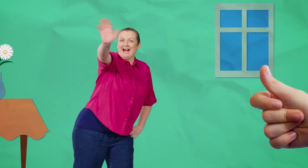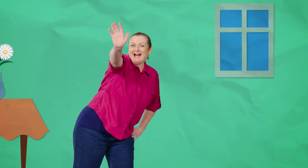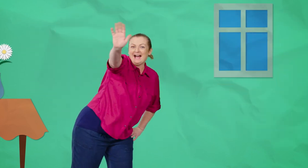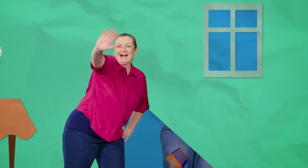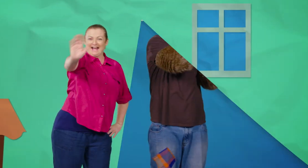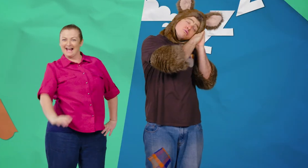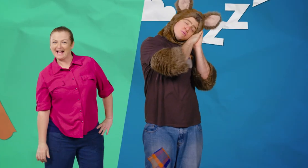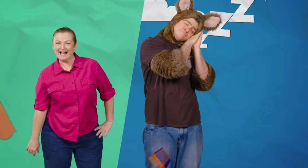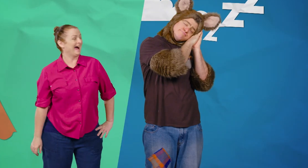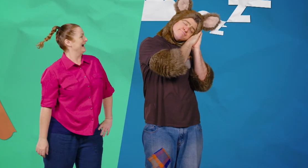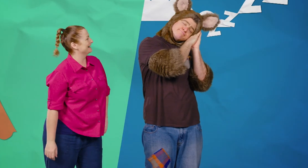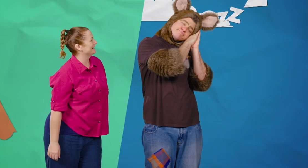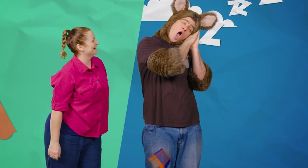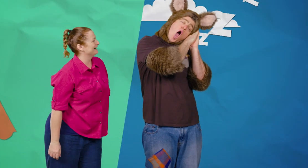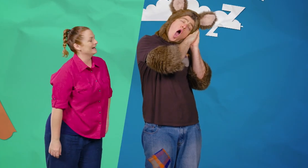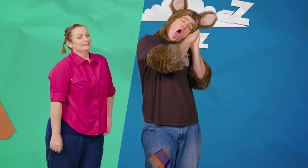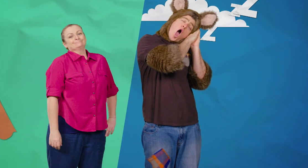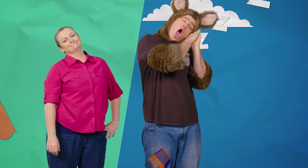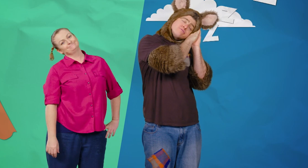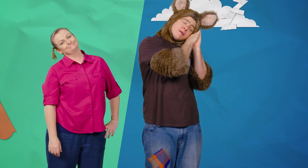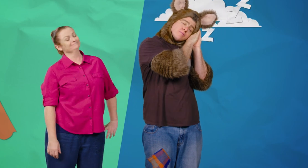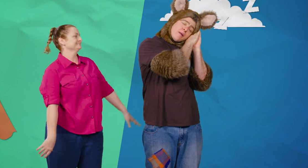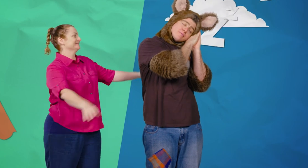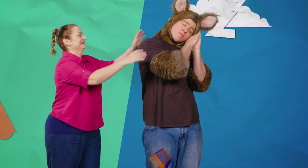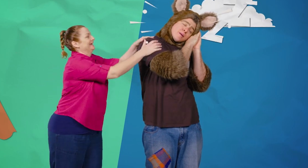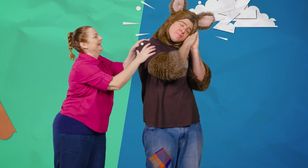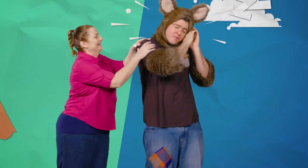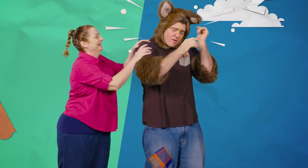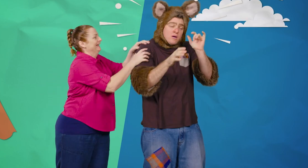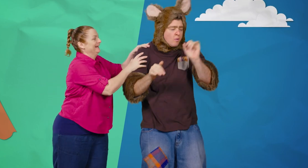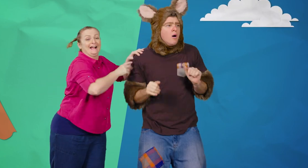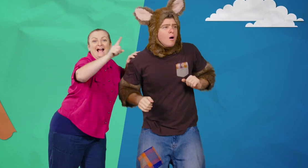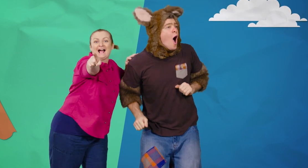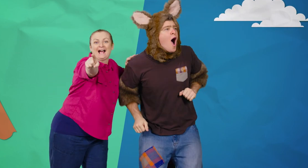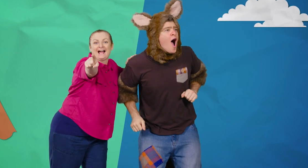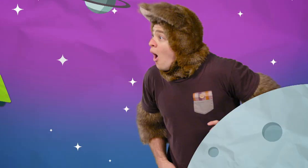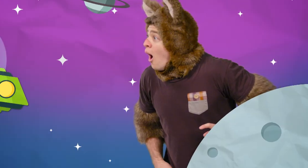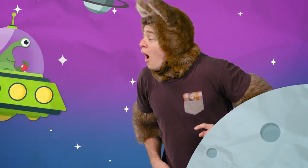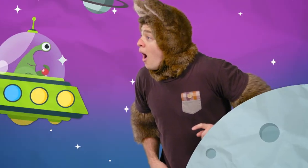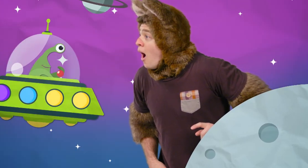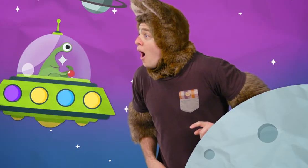Hello. Hmm. Huh? Look! Oh!